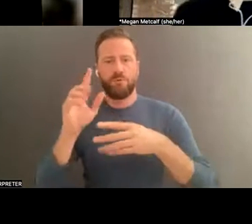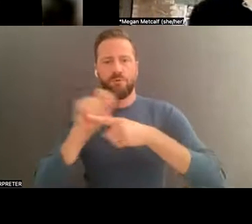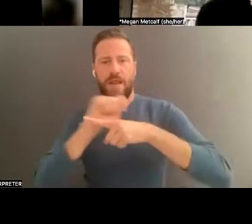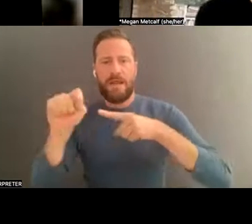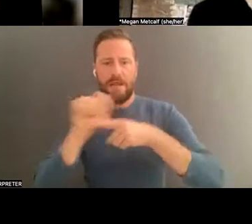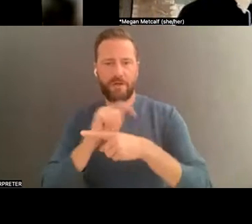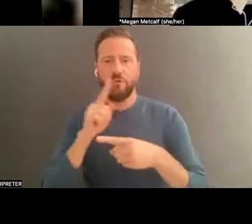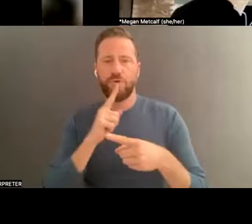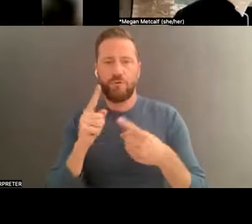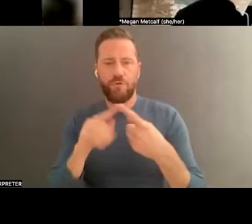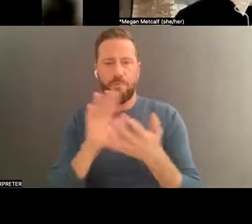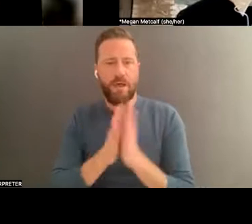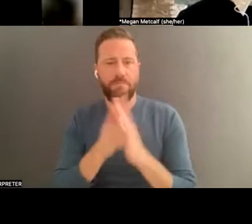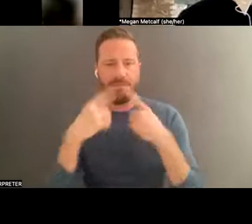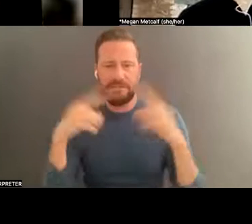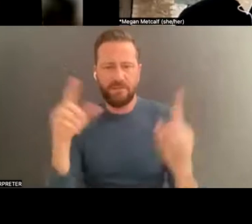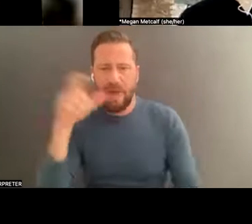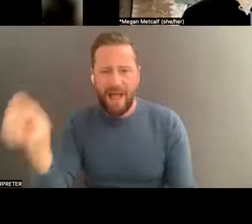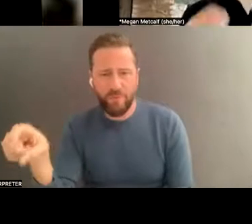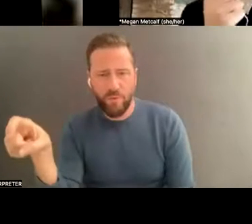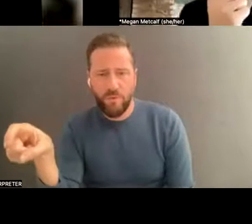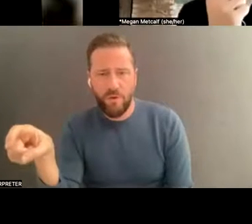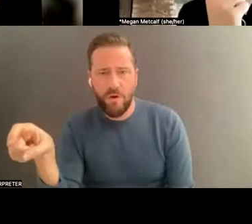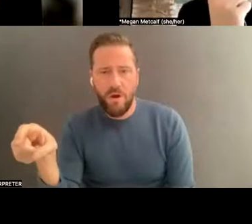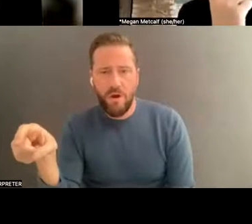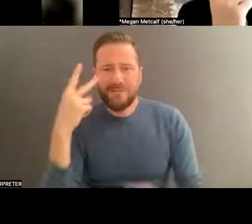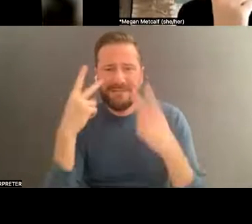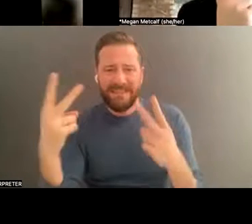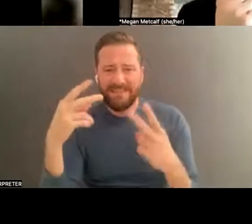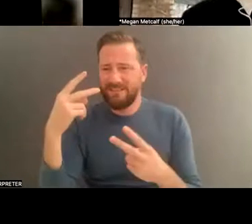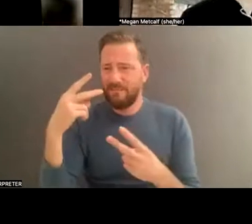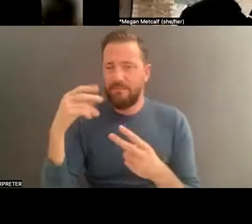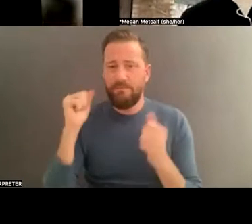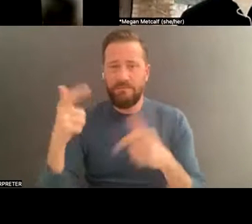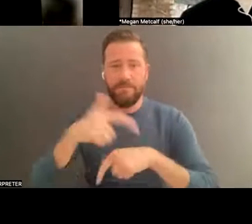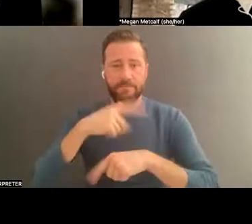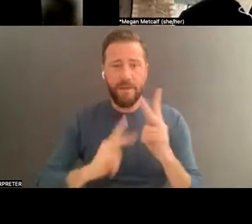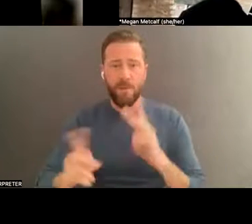studied all form of modern jazz, tap , still trying to get put on in the business,